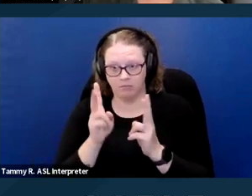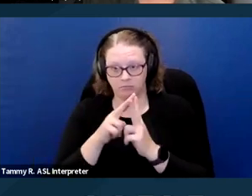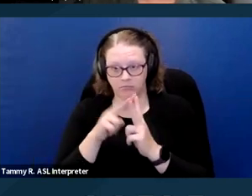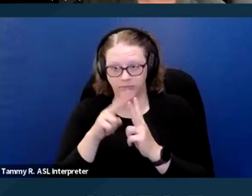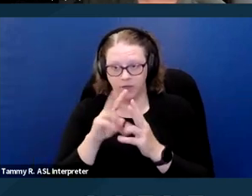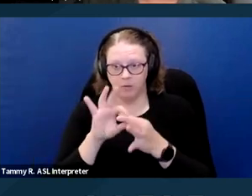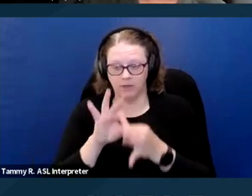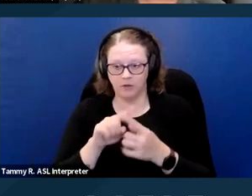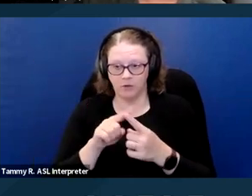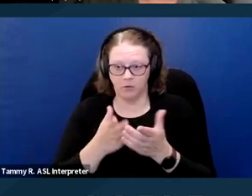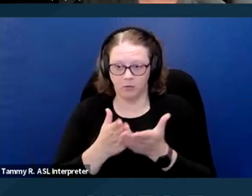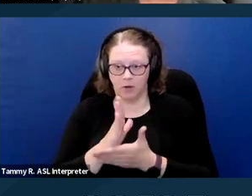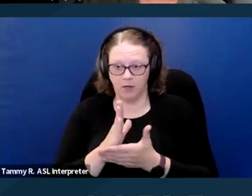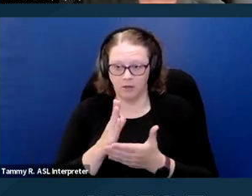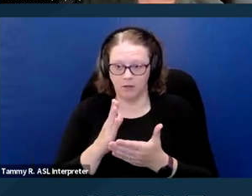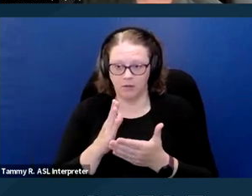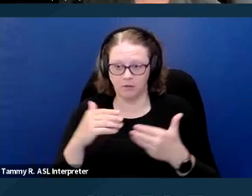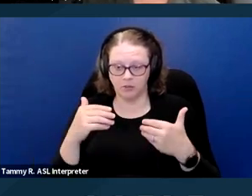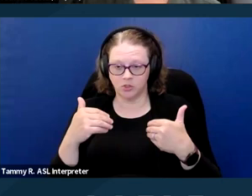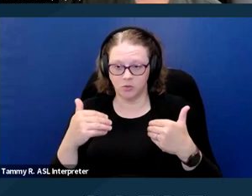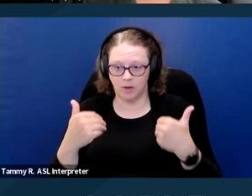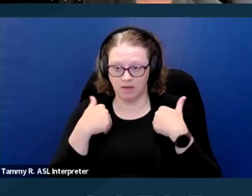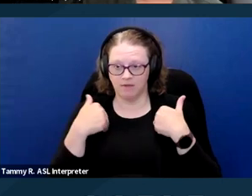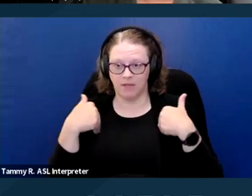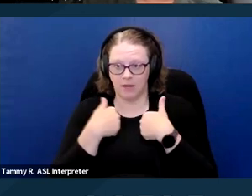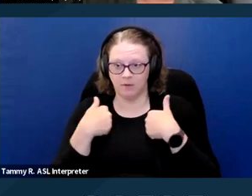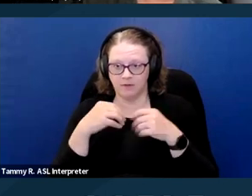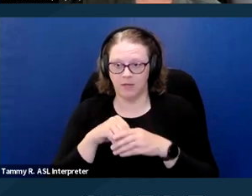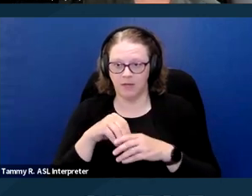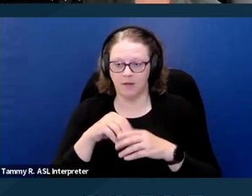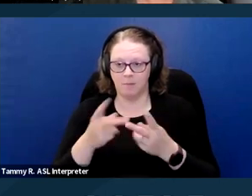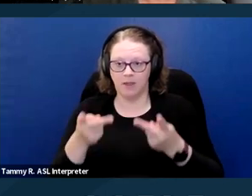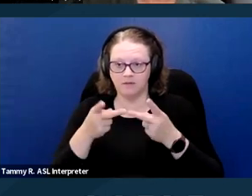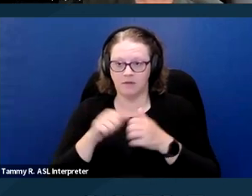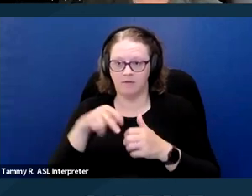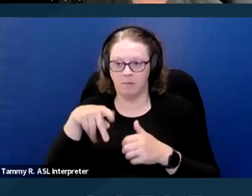with the right to animals in places of public accommodation like restaurants